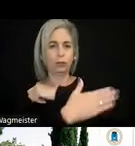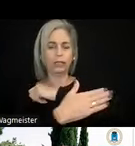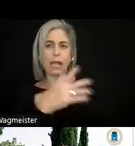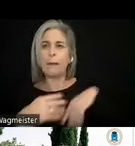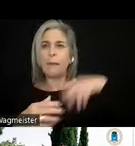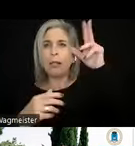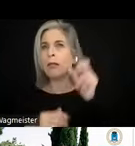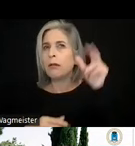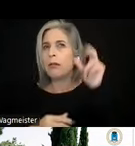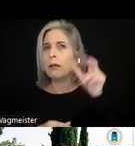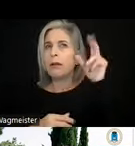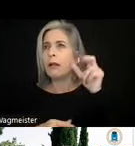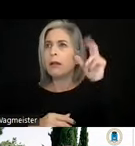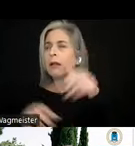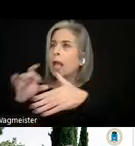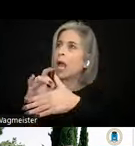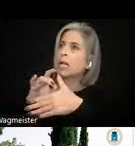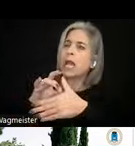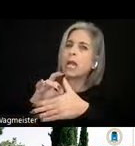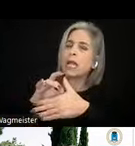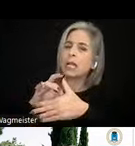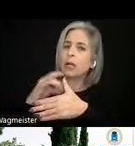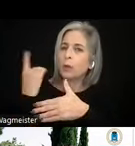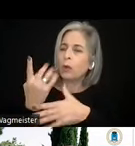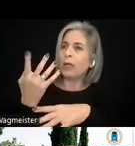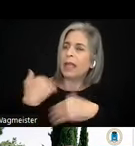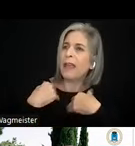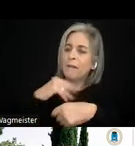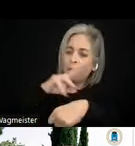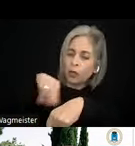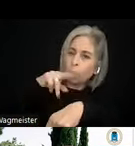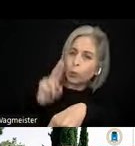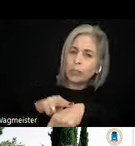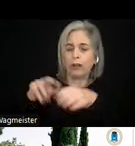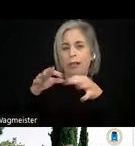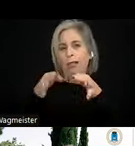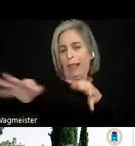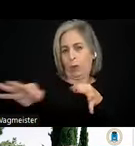to this content, I will only get the original language. It could be Japanese. In the example